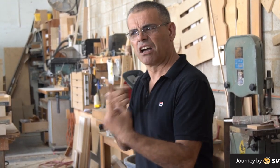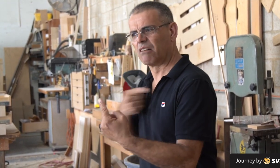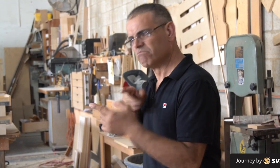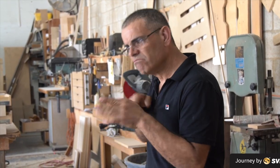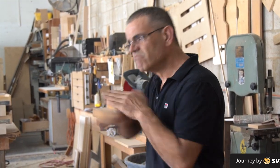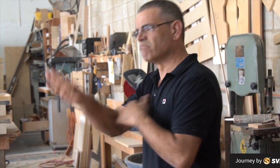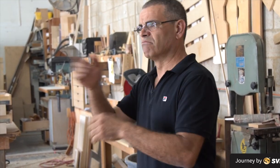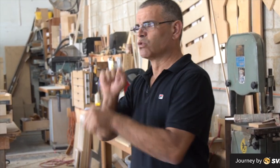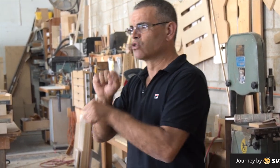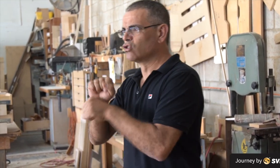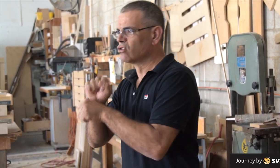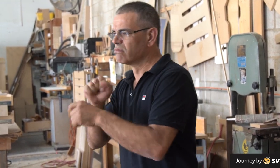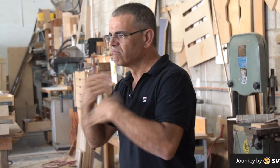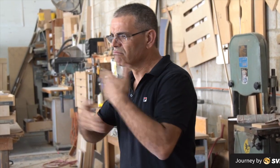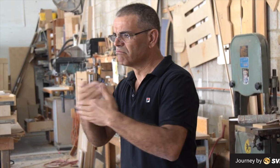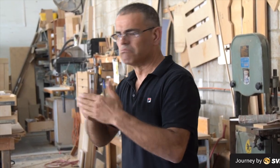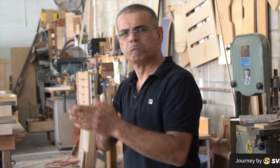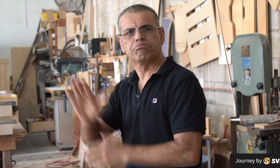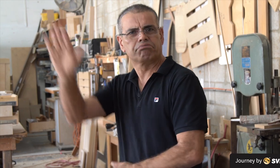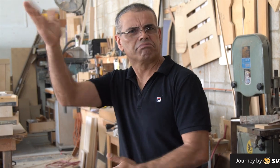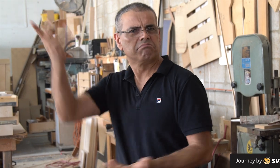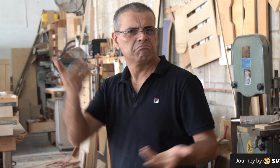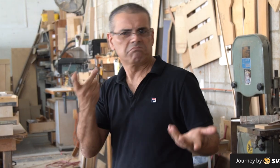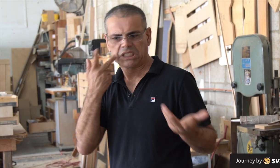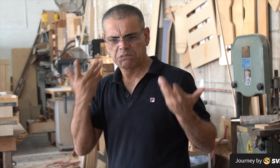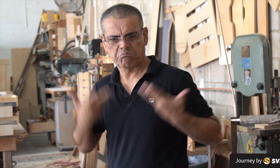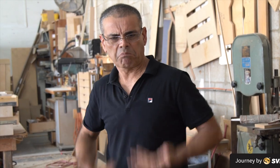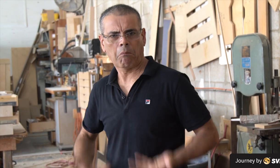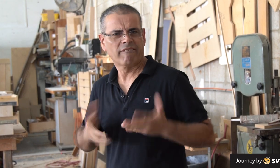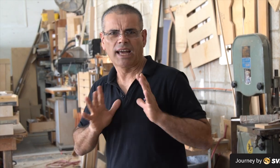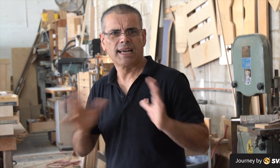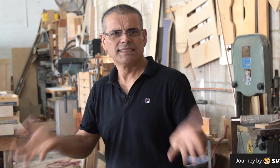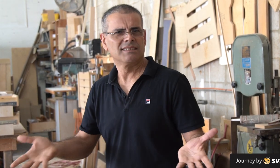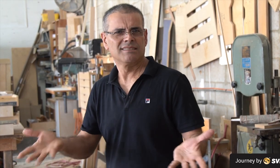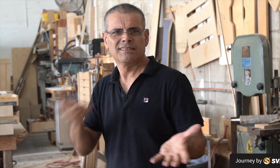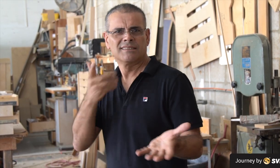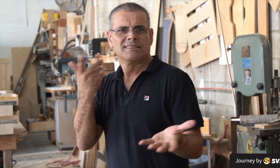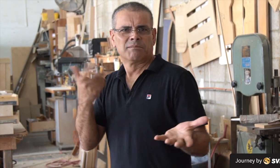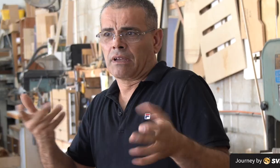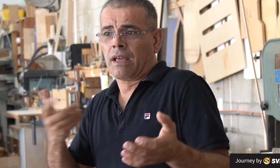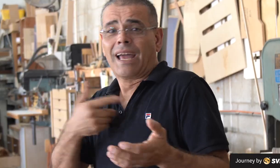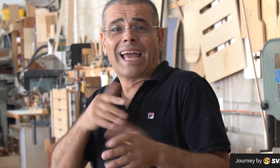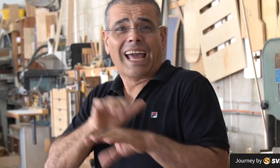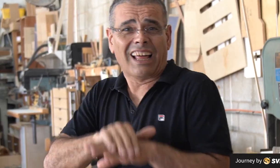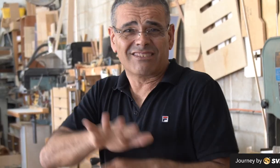I fought, found work and have rose to the occasion. You can see I'm doing just fine.